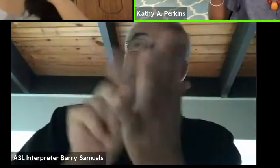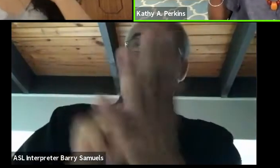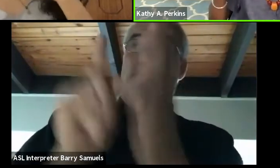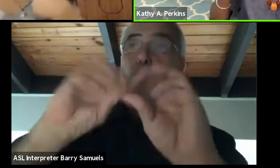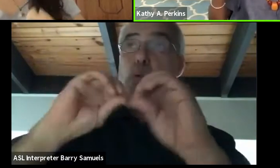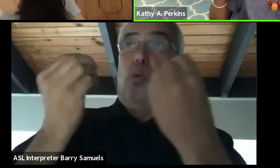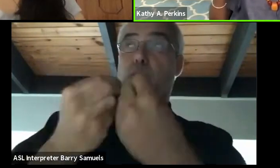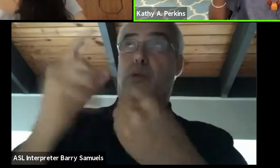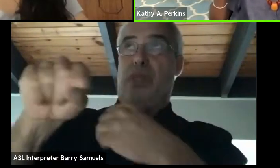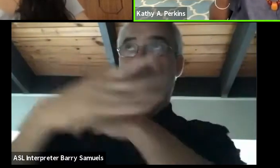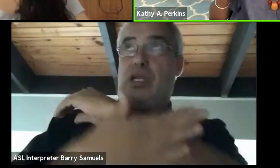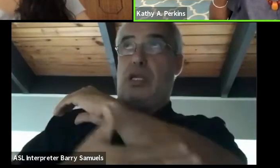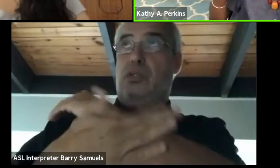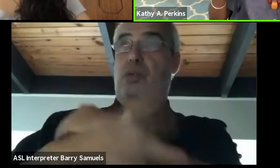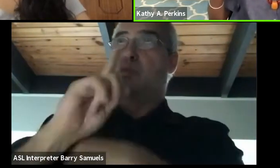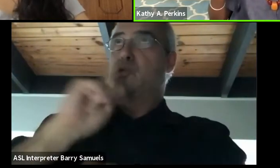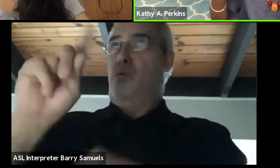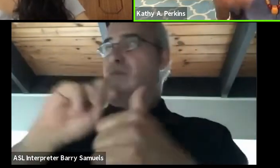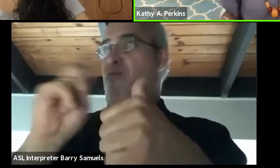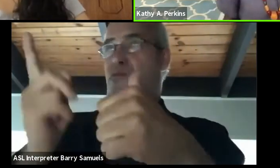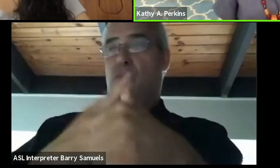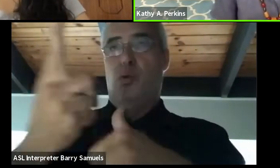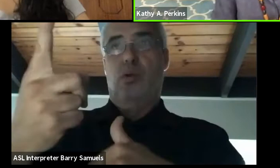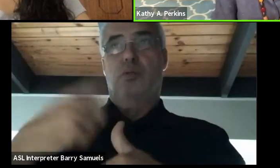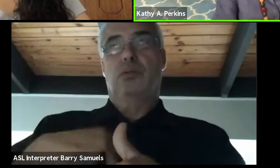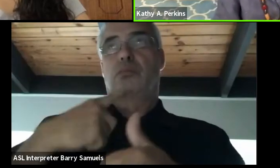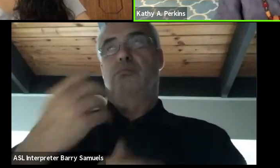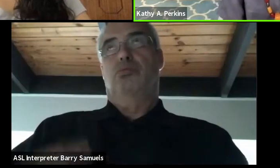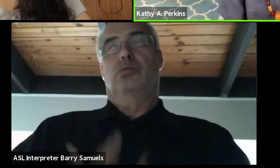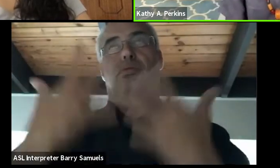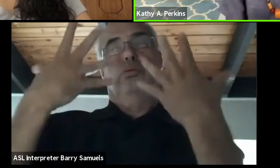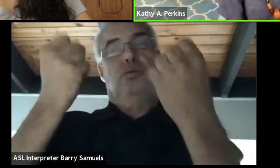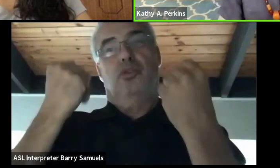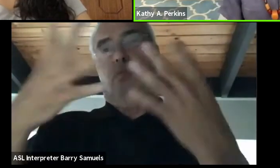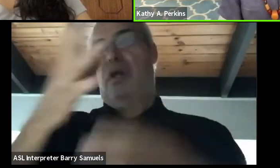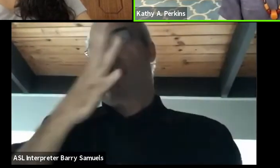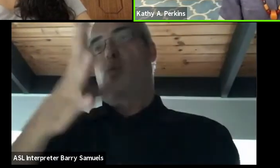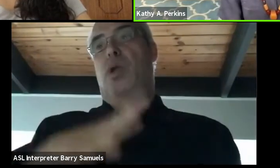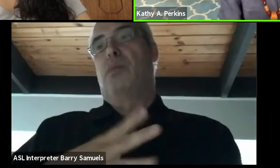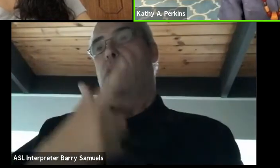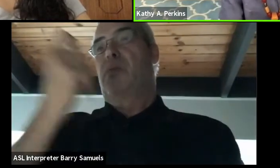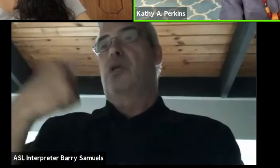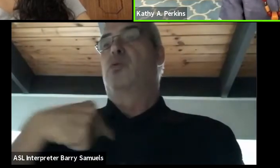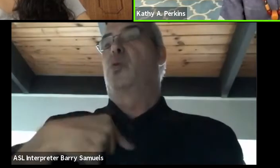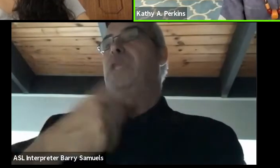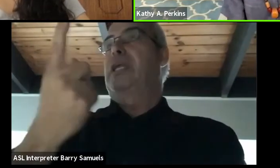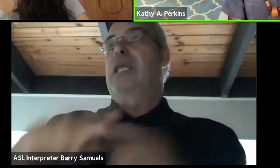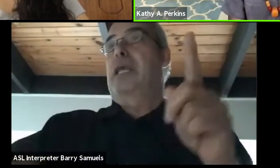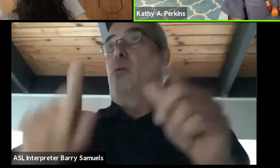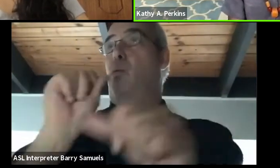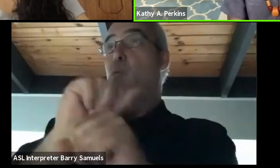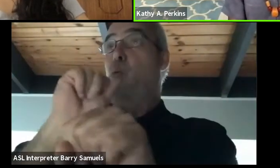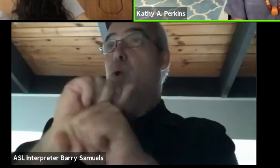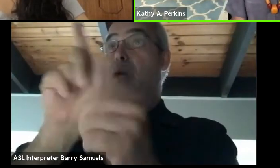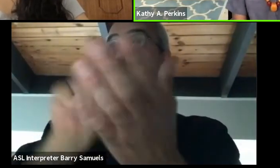I'm pretty sure they were the first one because they inspired so many women. And she was saying because we can't get our works published, we have to do this ourselves.